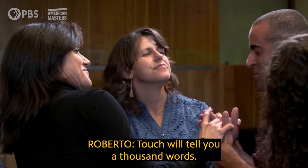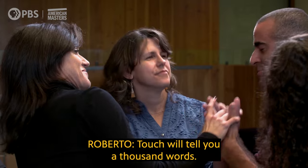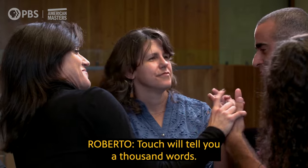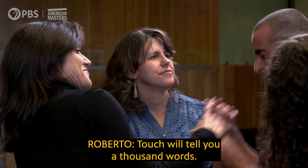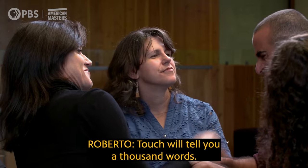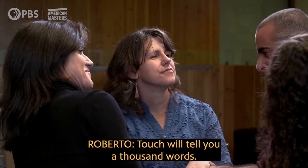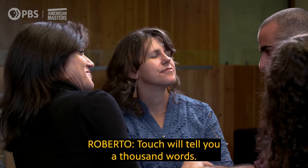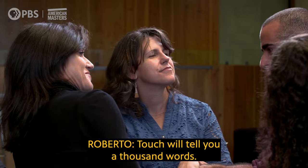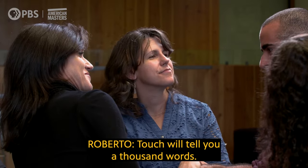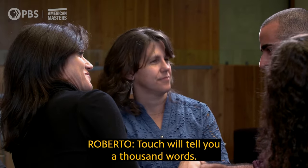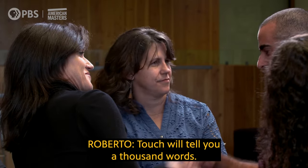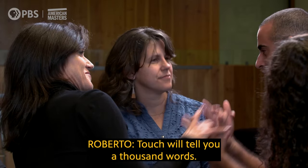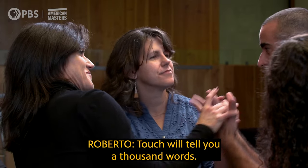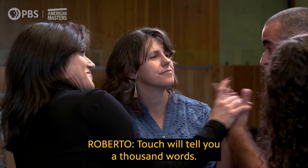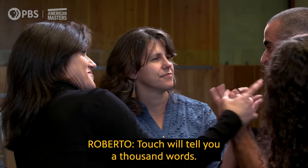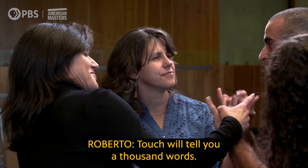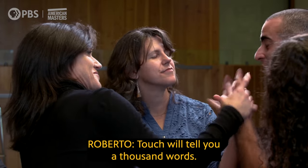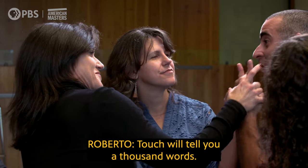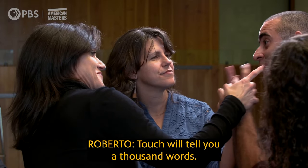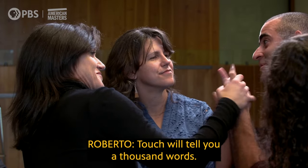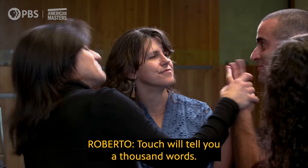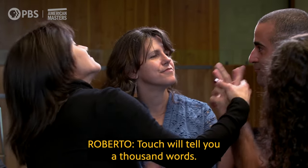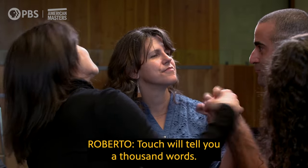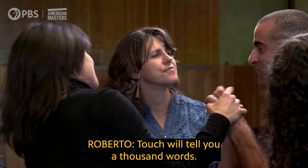Touch will tell you a thousand words.